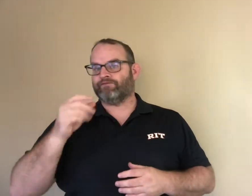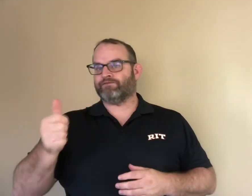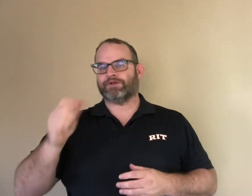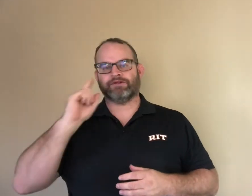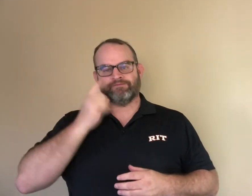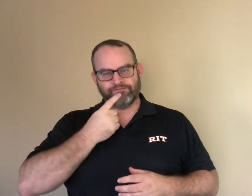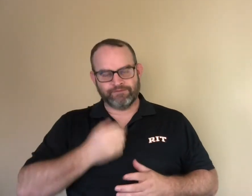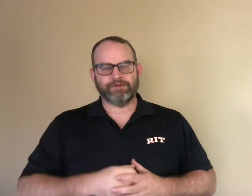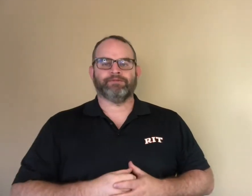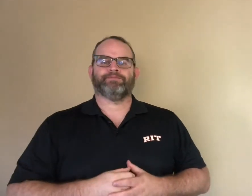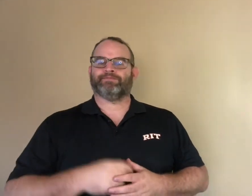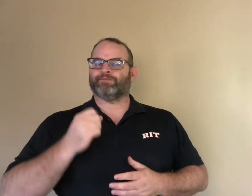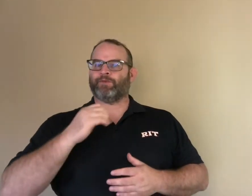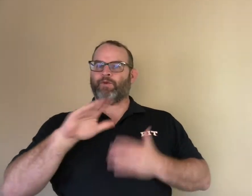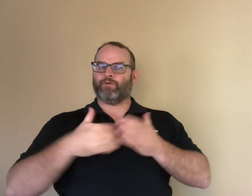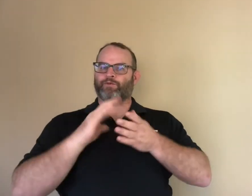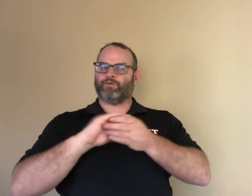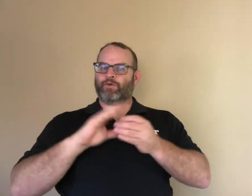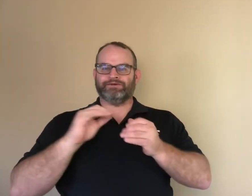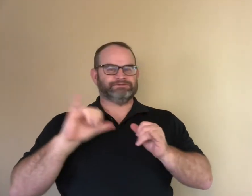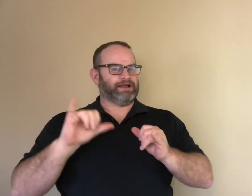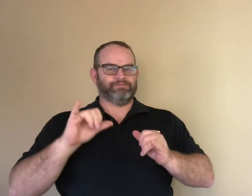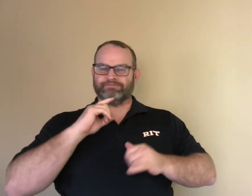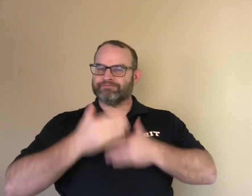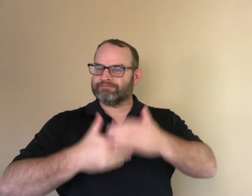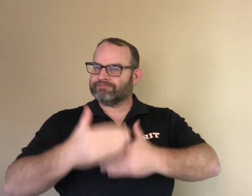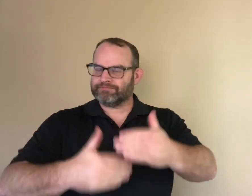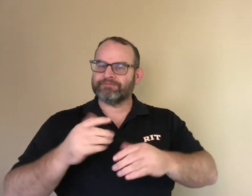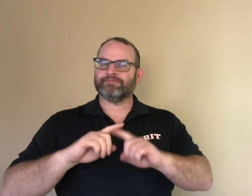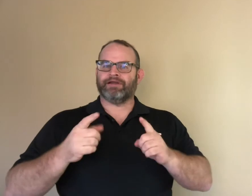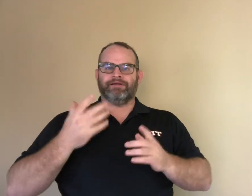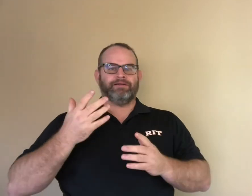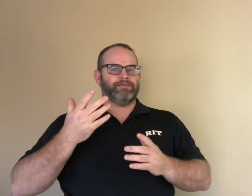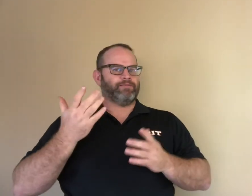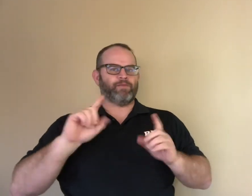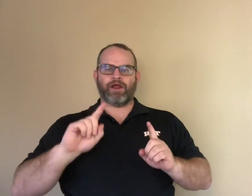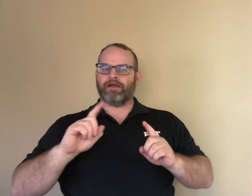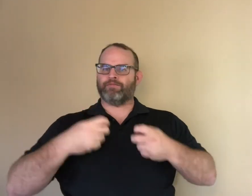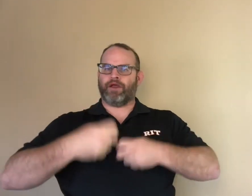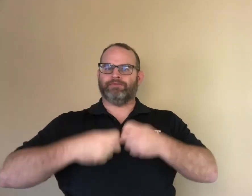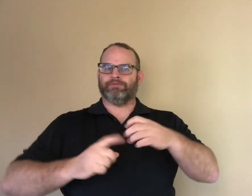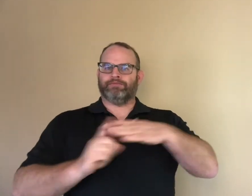The story plot is similar in both stories, but the problem is different.